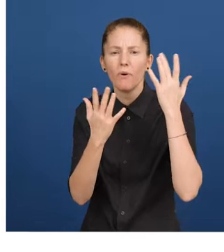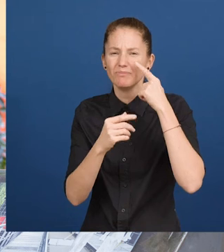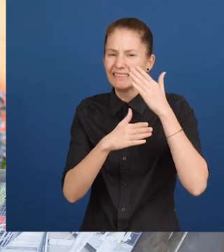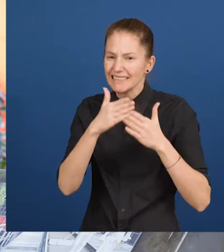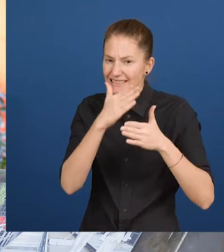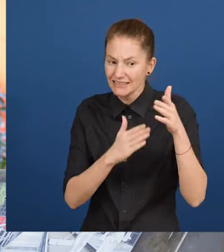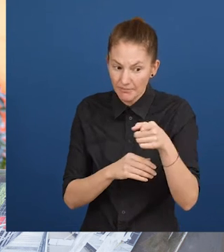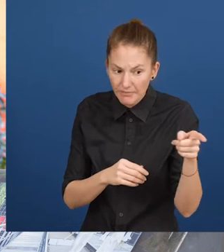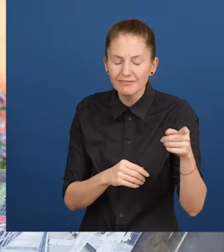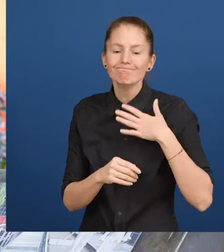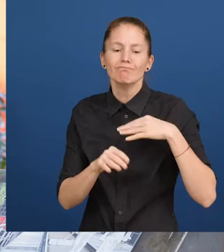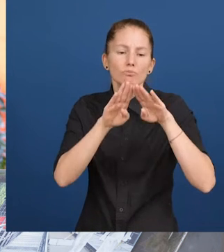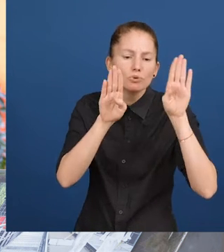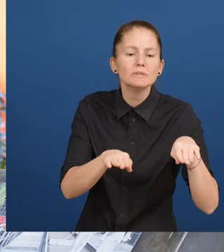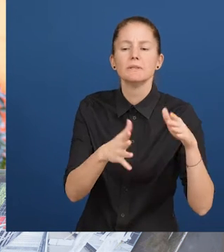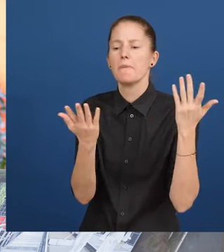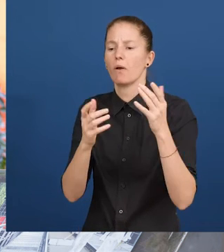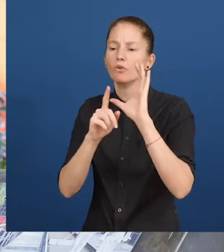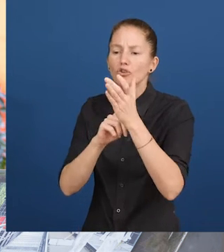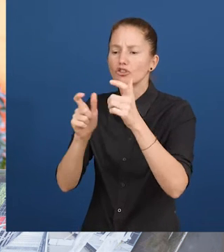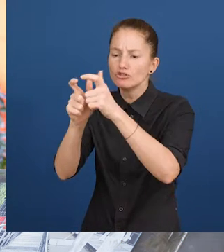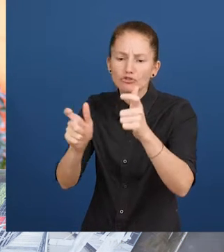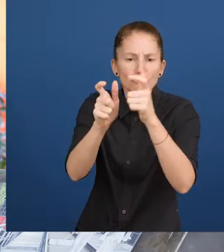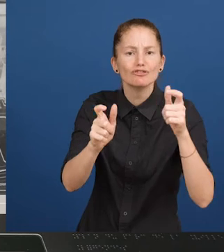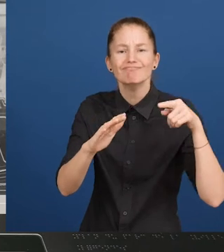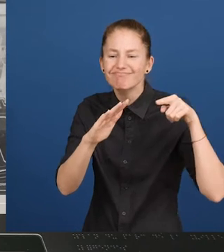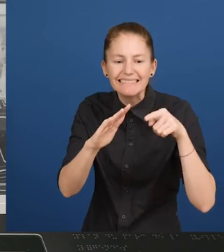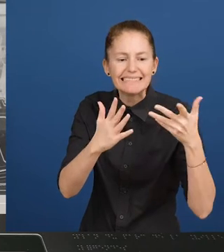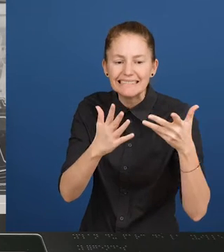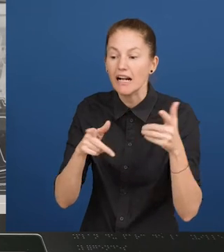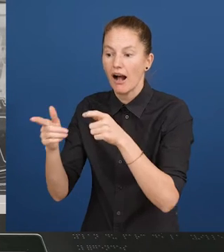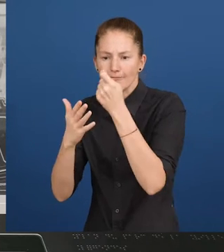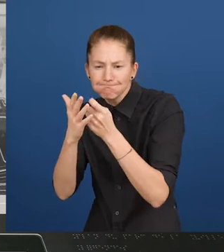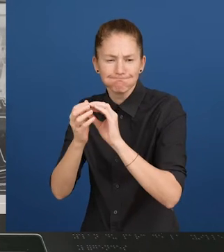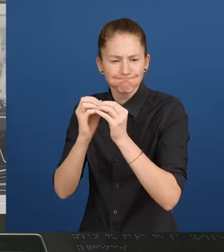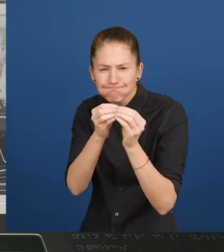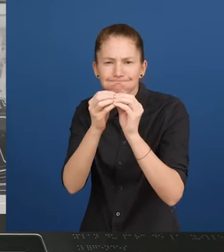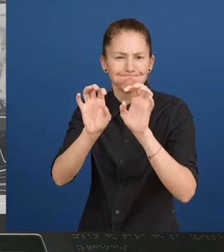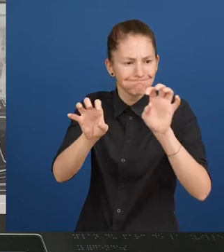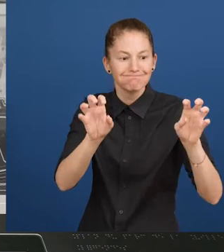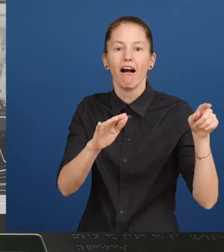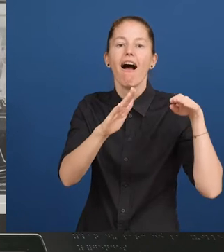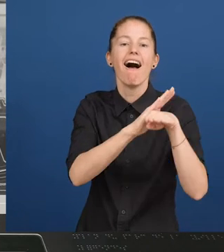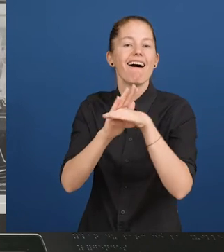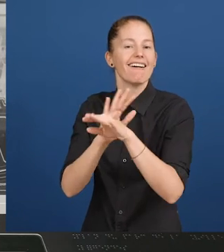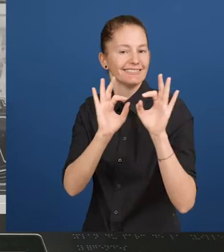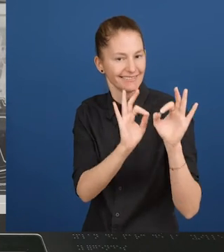Tactile Studio designs accessible experiences for museums and other cultural institutions aimed at people with visual impairments. This is